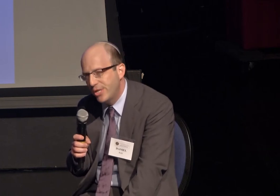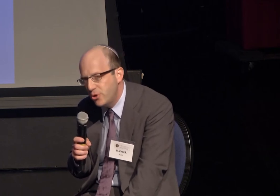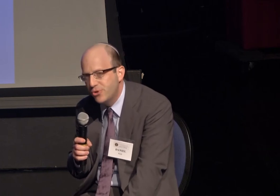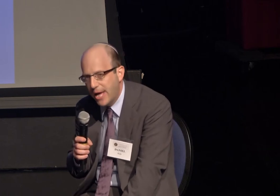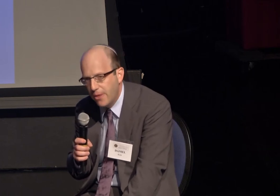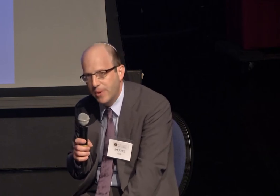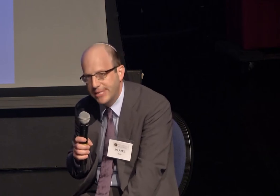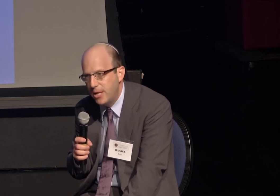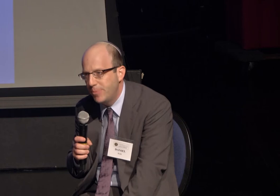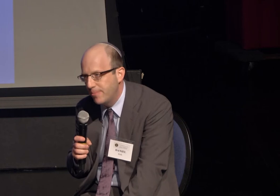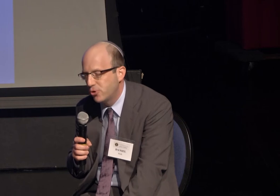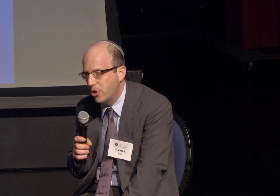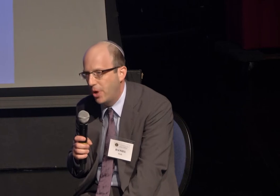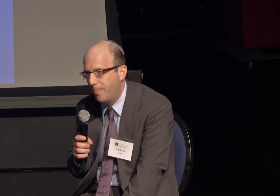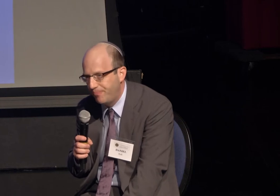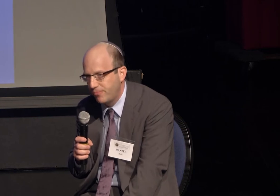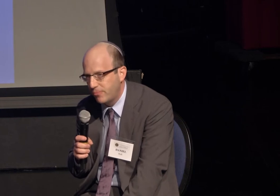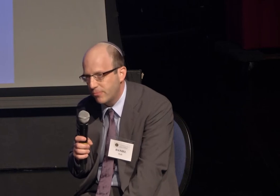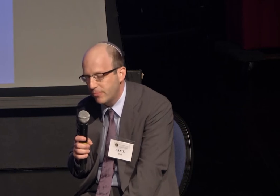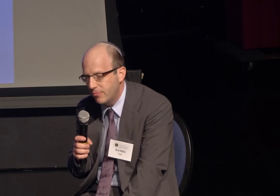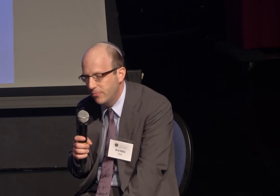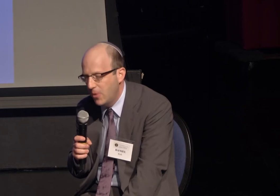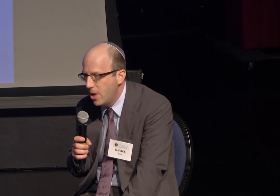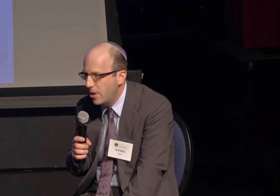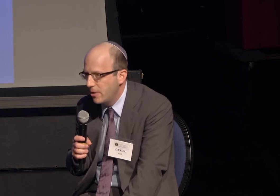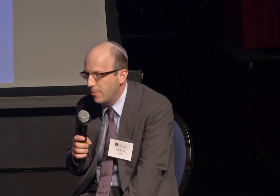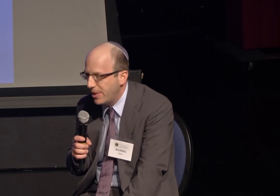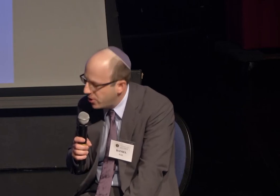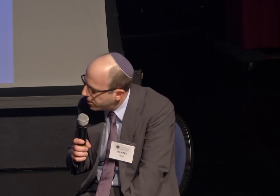It was a huge gathering, ten people showed up.